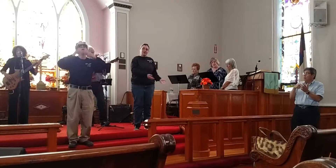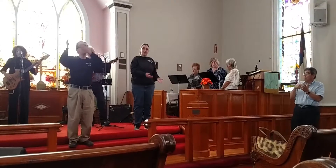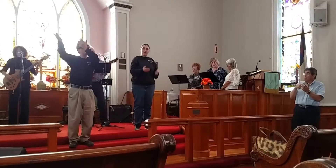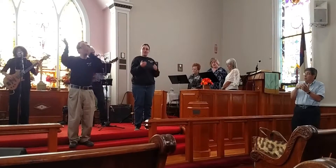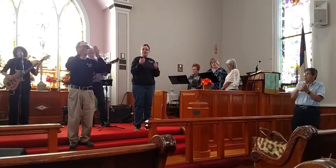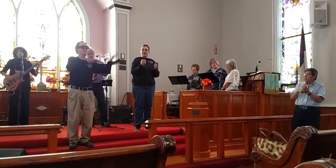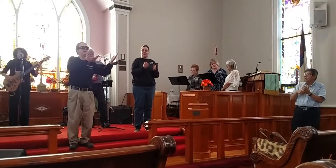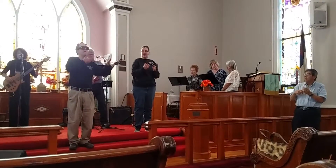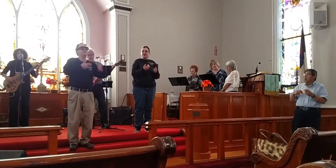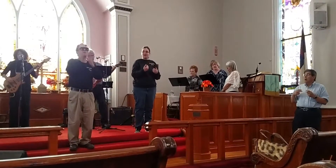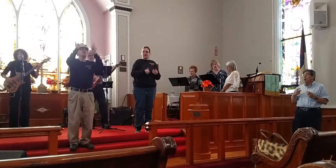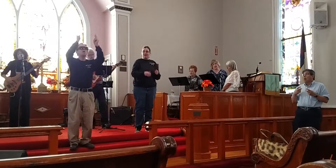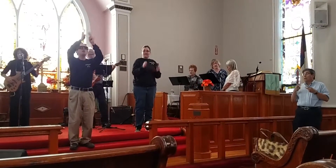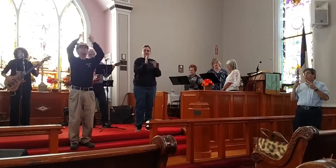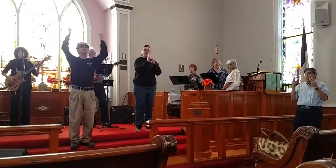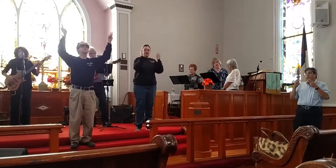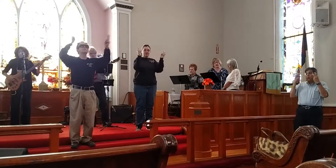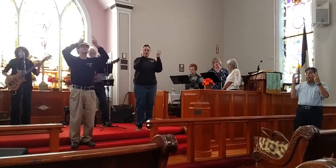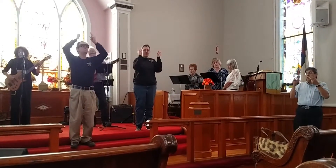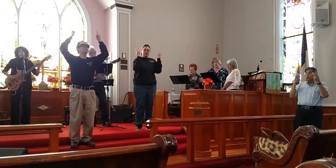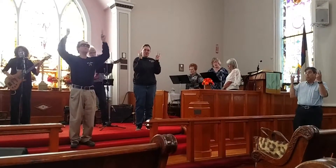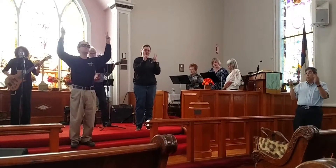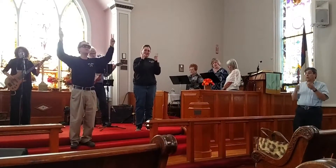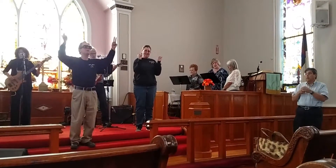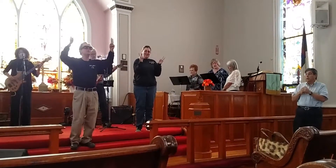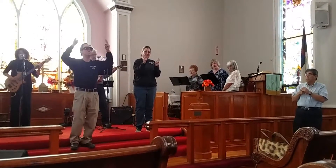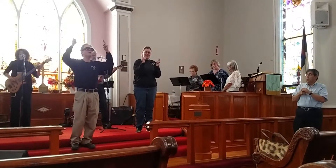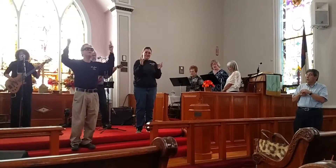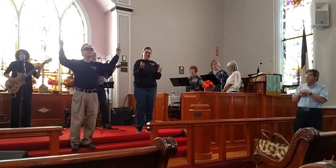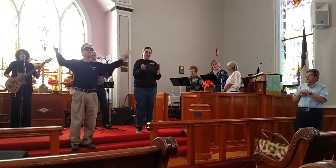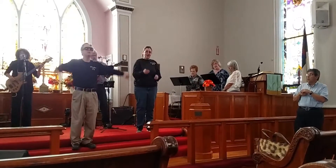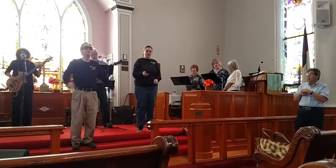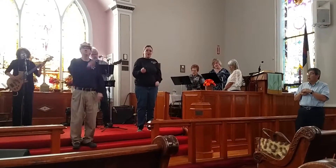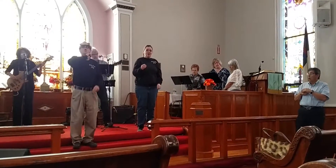To me the victory